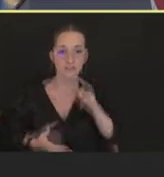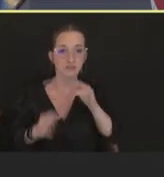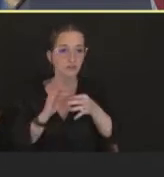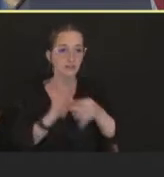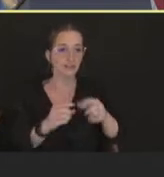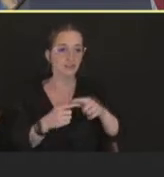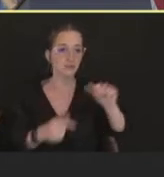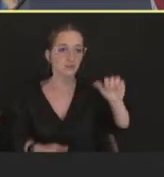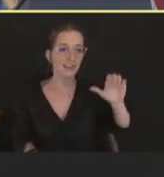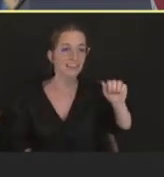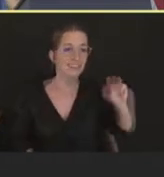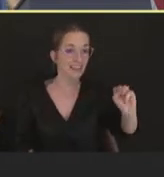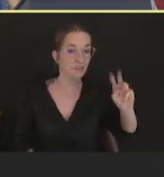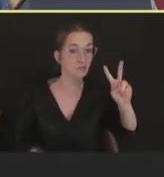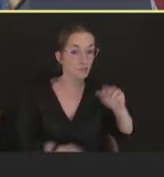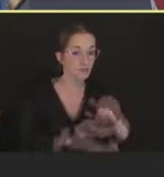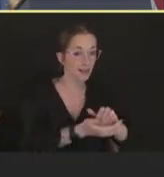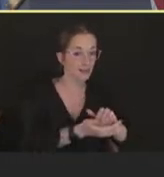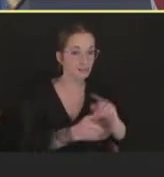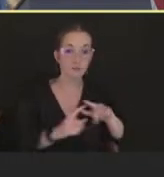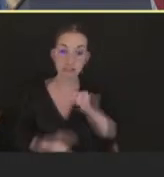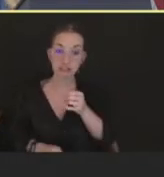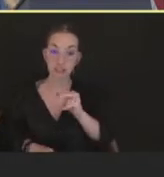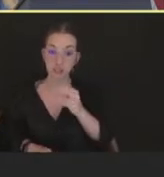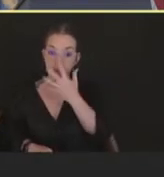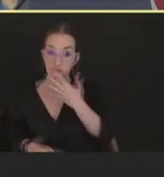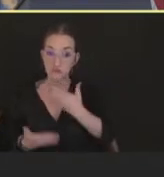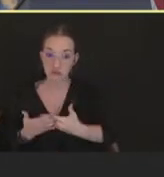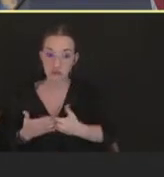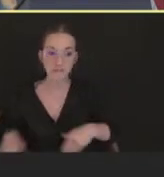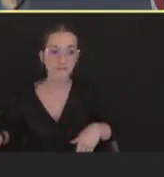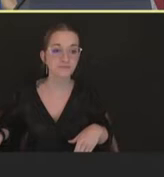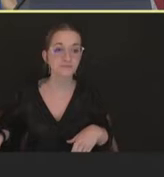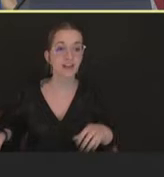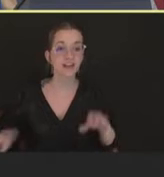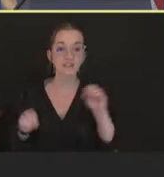There's no data currently available on the clinical efficacy, or effectiveness of either